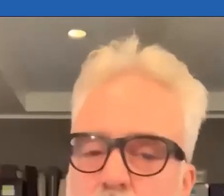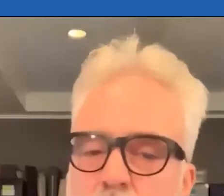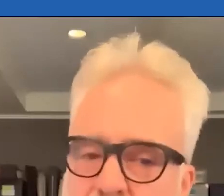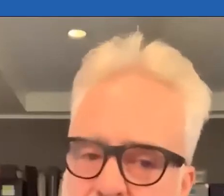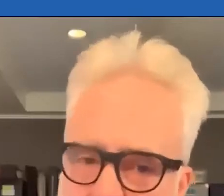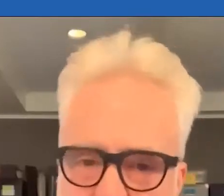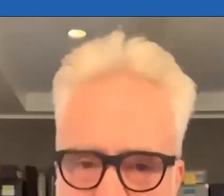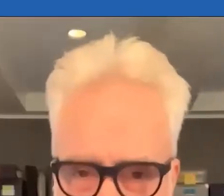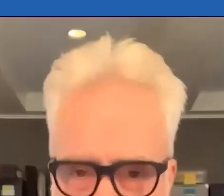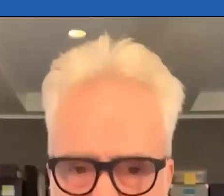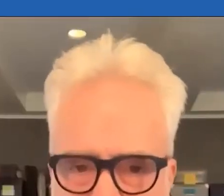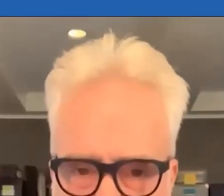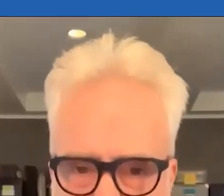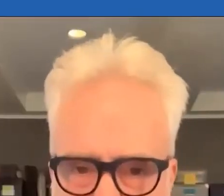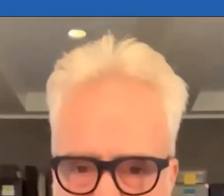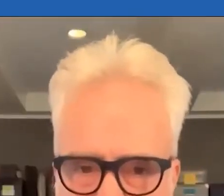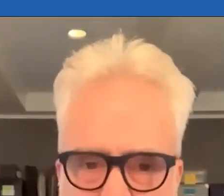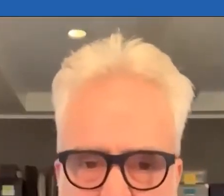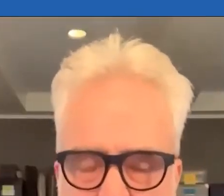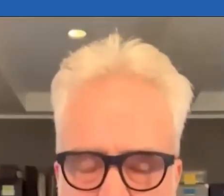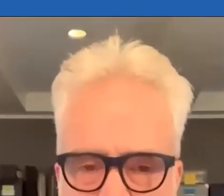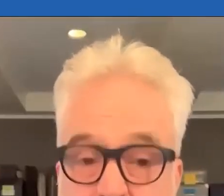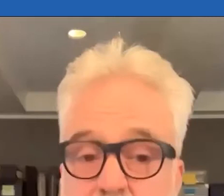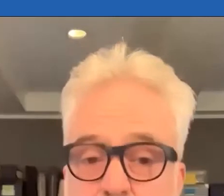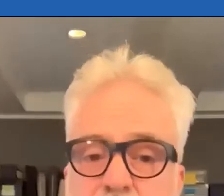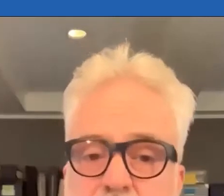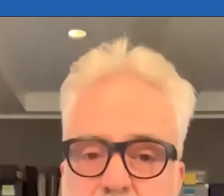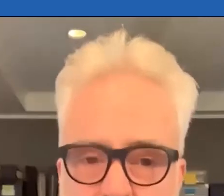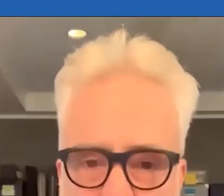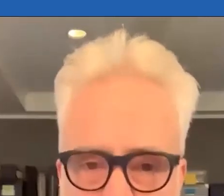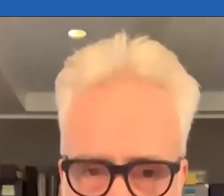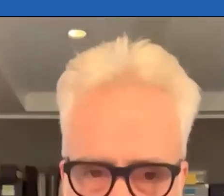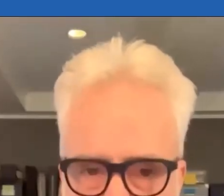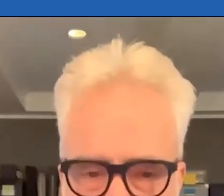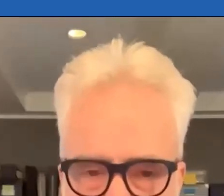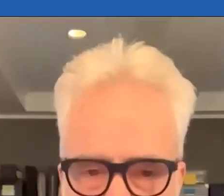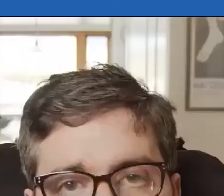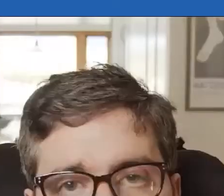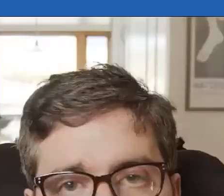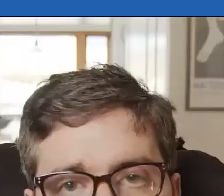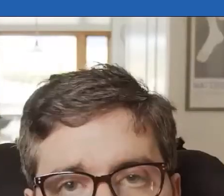already subject to discrimination and exclusion have been hit particularly hard. They have faced